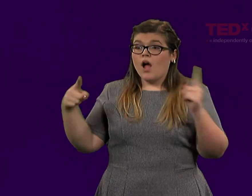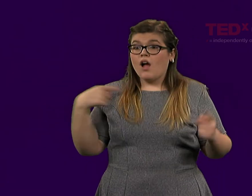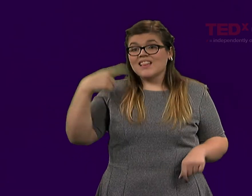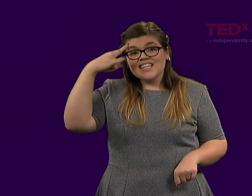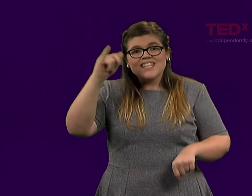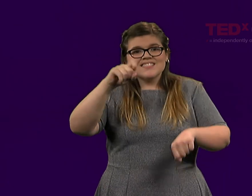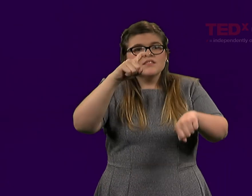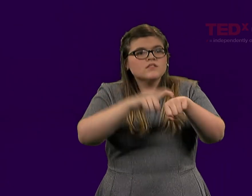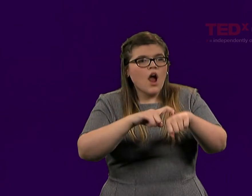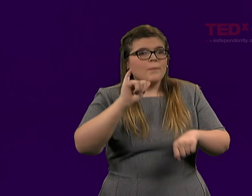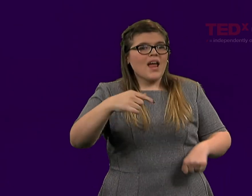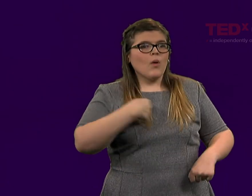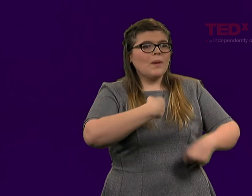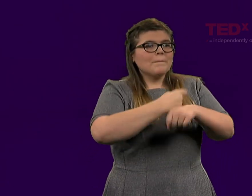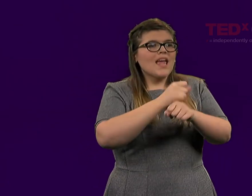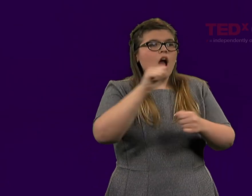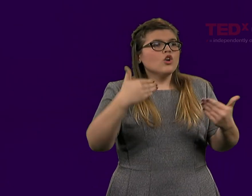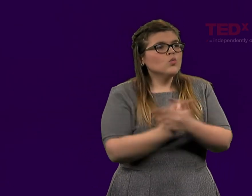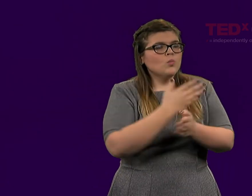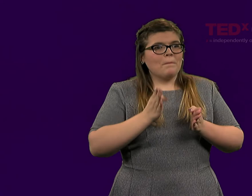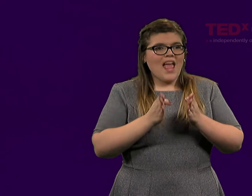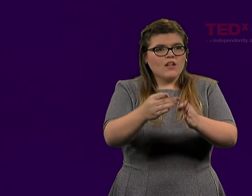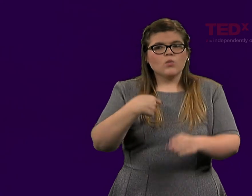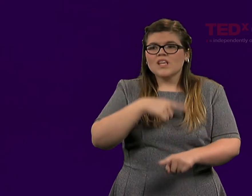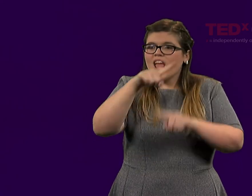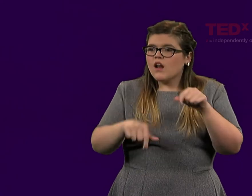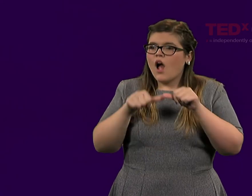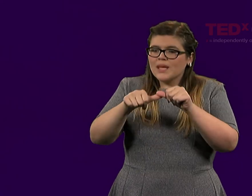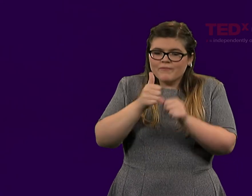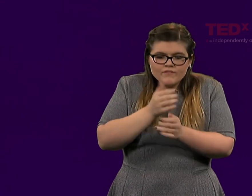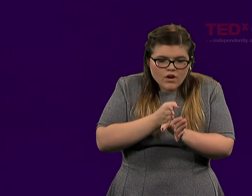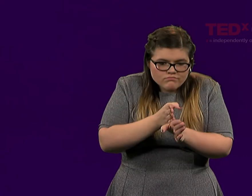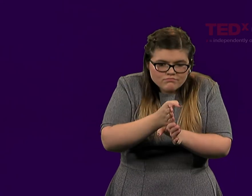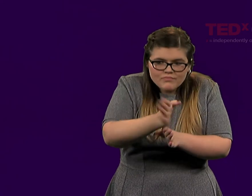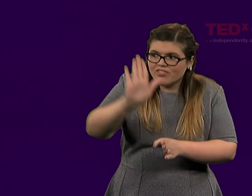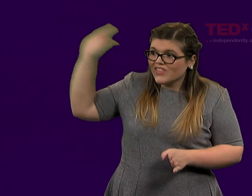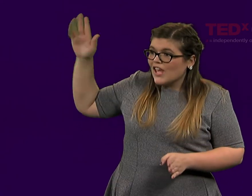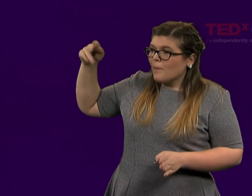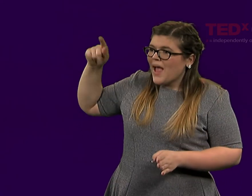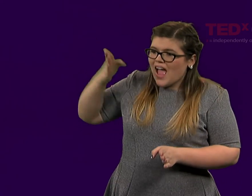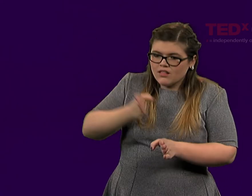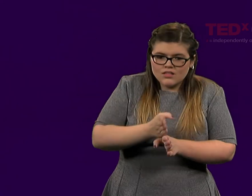But it's time for a new path. I want to thank them for creating that path,